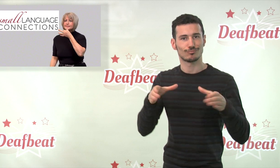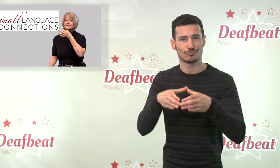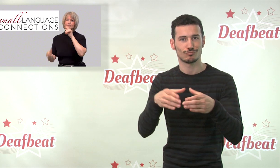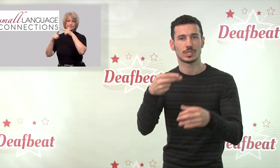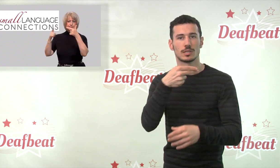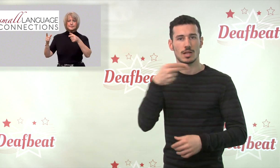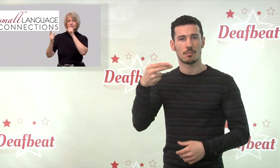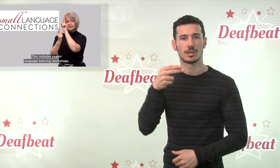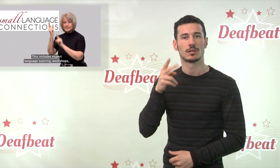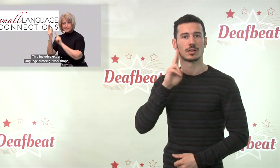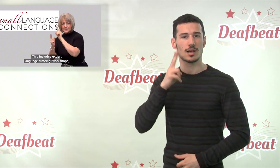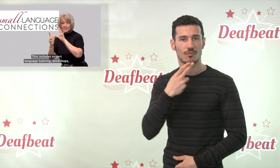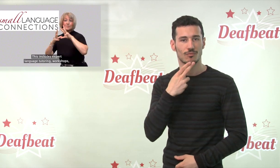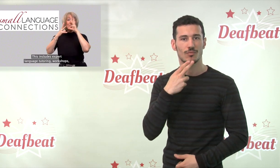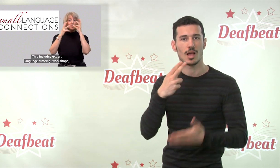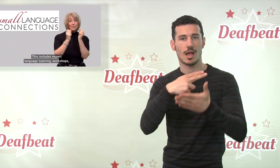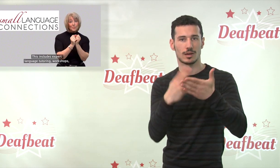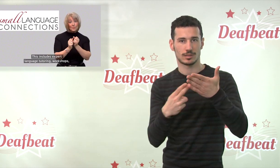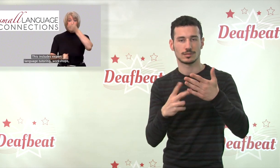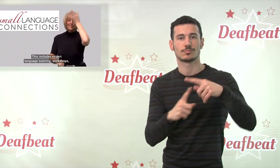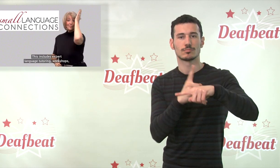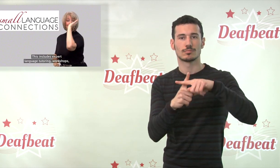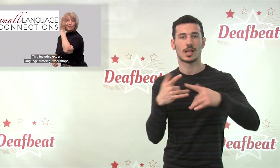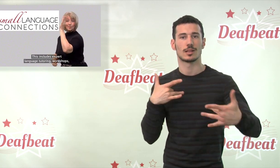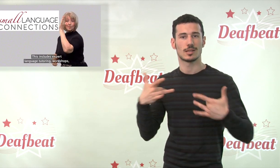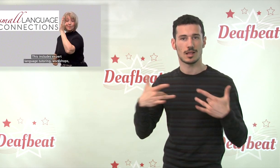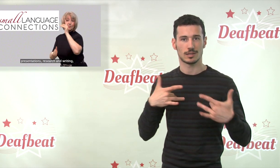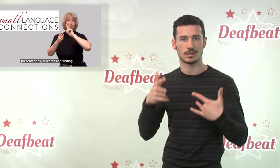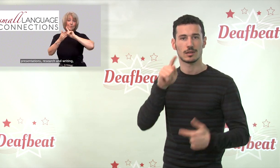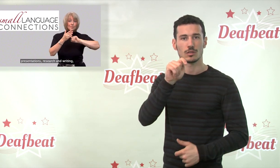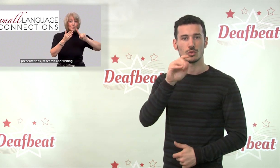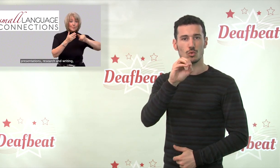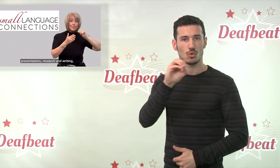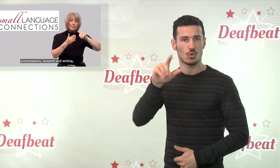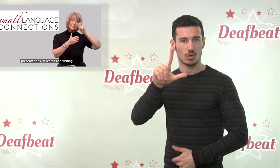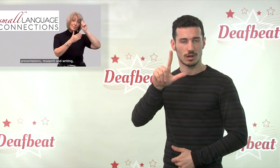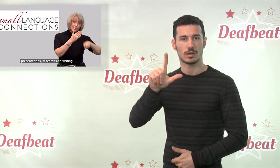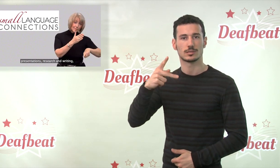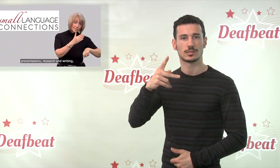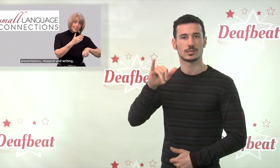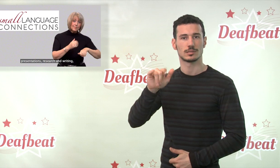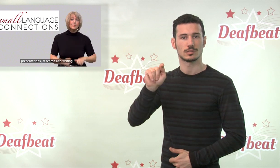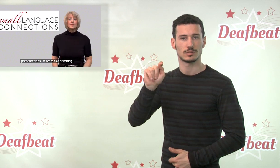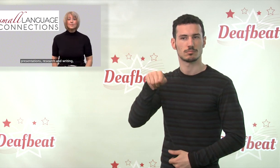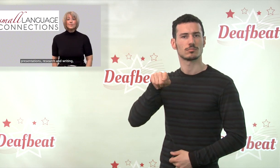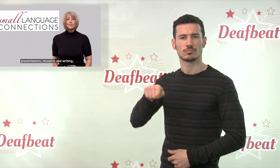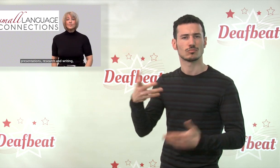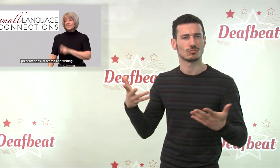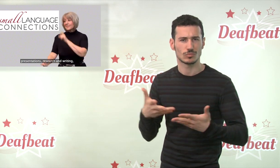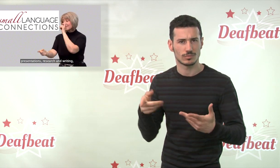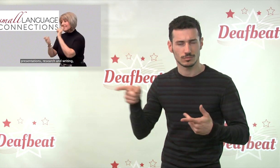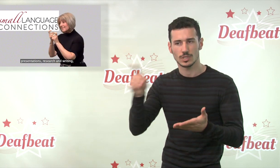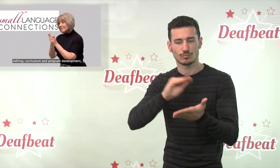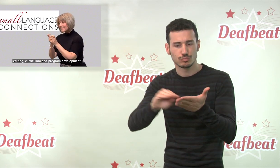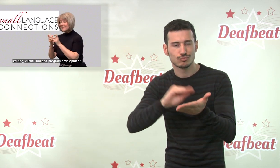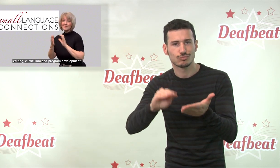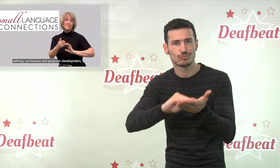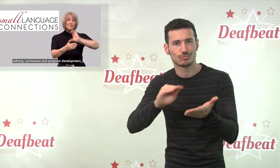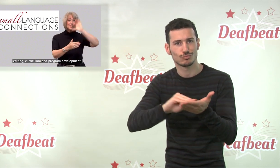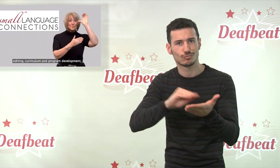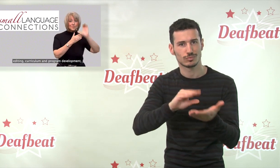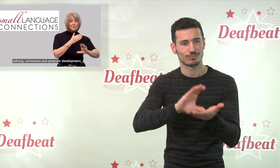develop a “Deaf Artists & Theatres Tool Kit” to make theater more accessible to Deaf people.